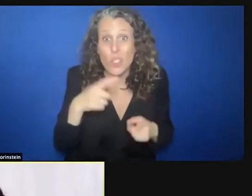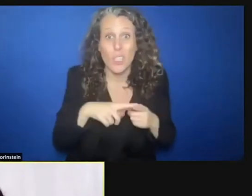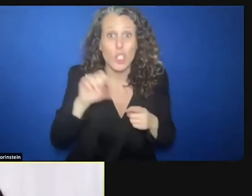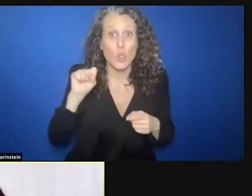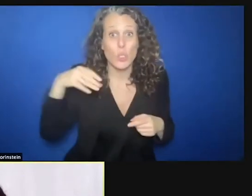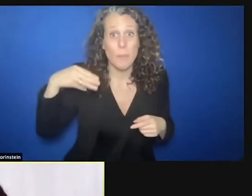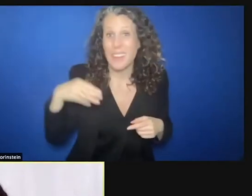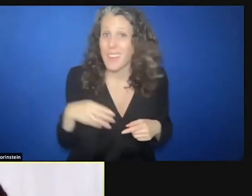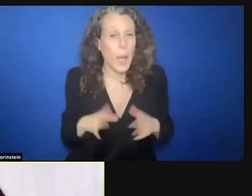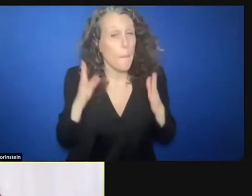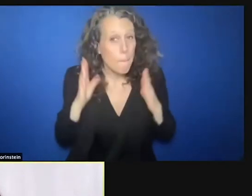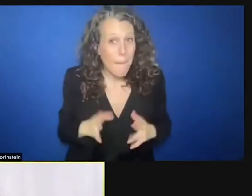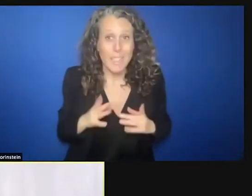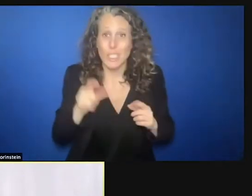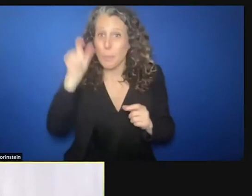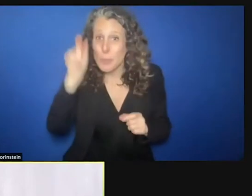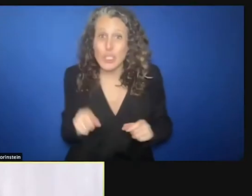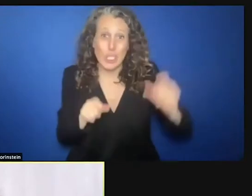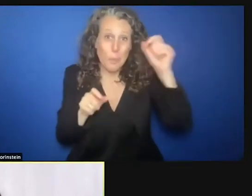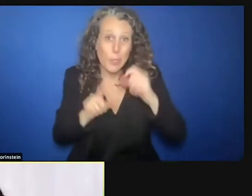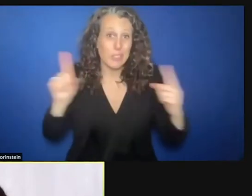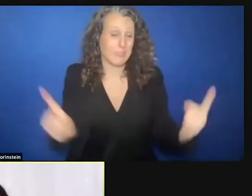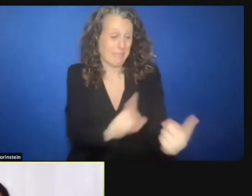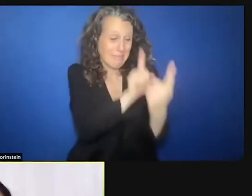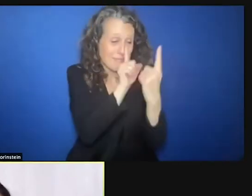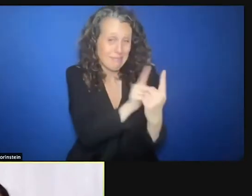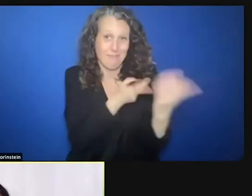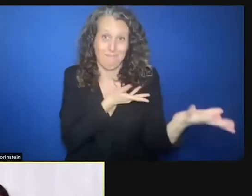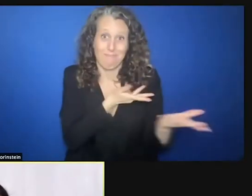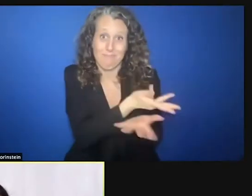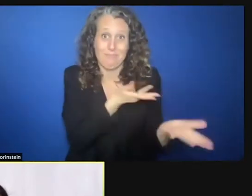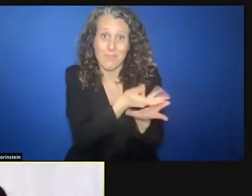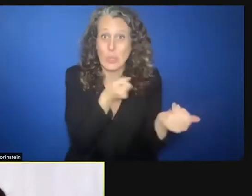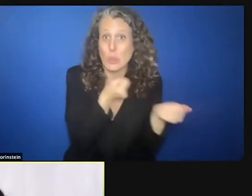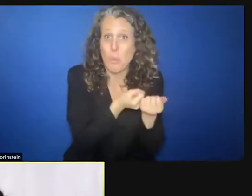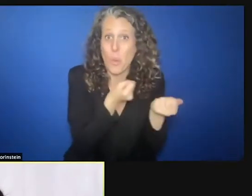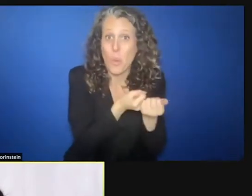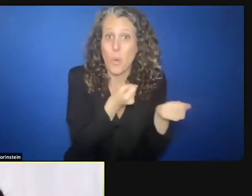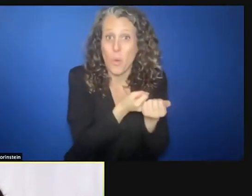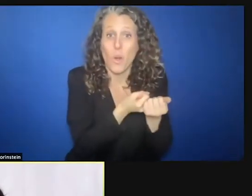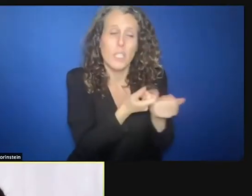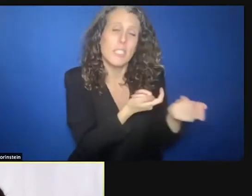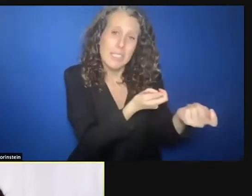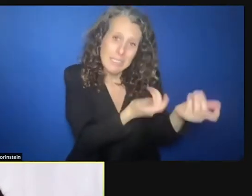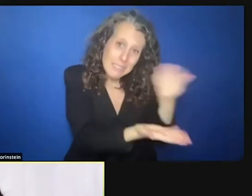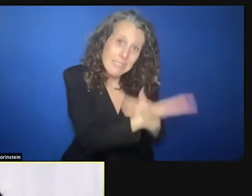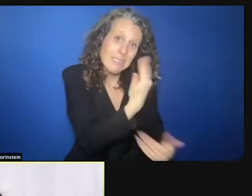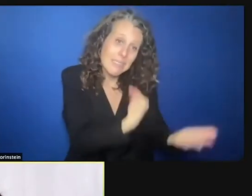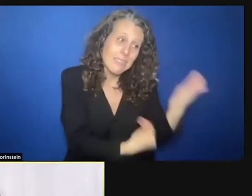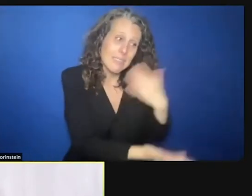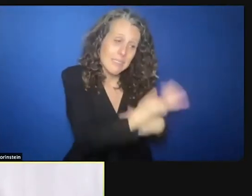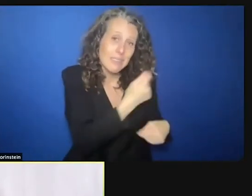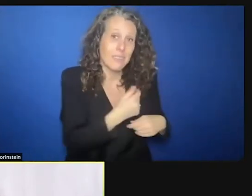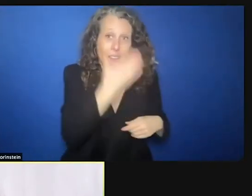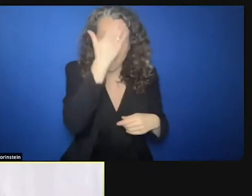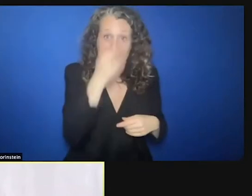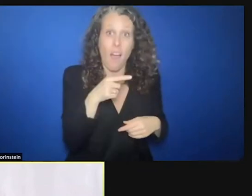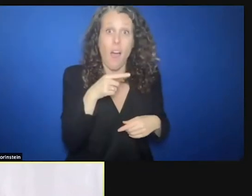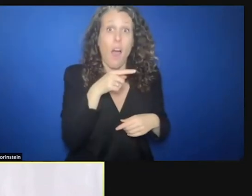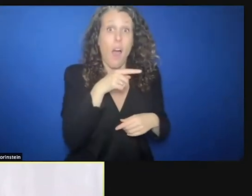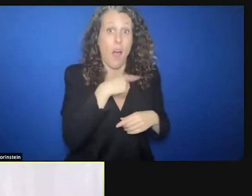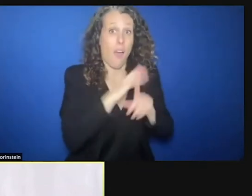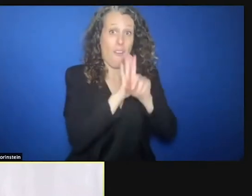interaction so that they make the decision. Because it's a voluntary process. So they